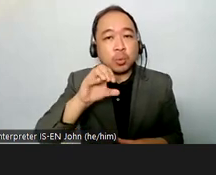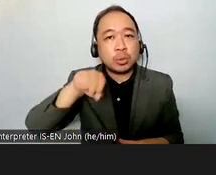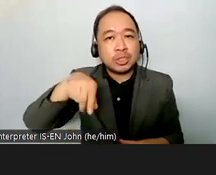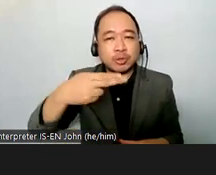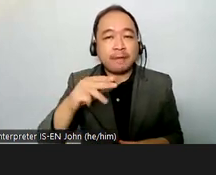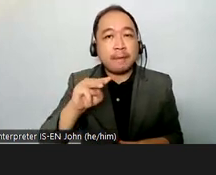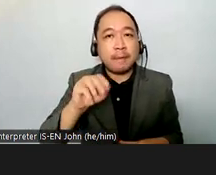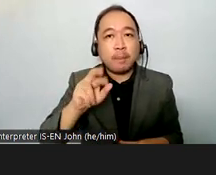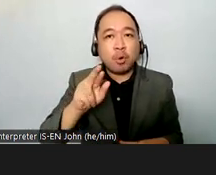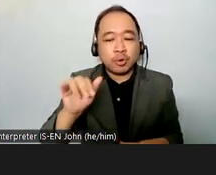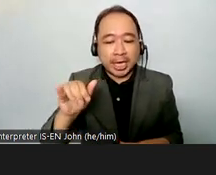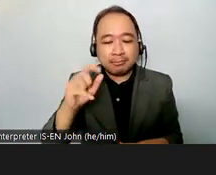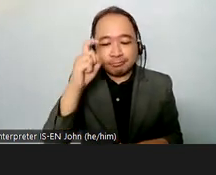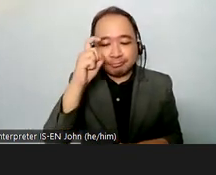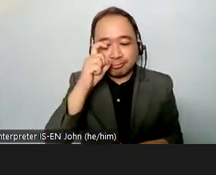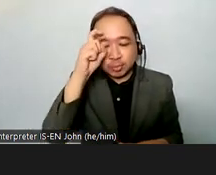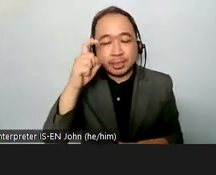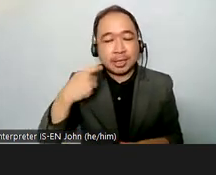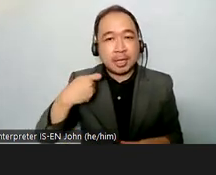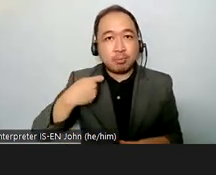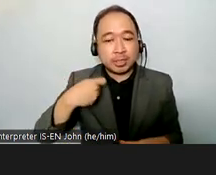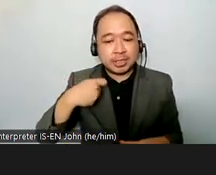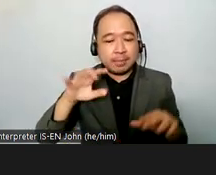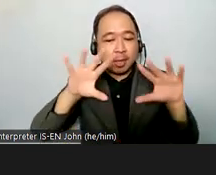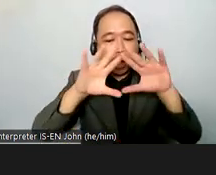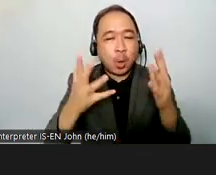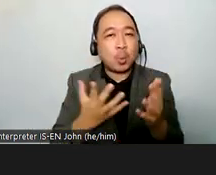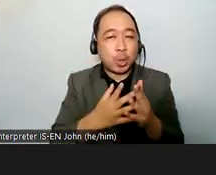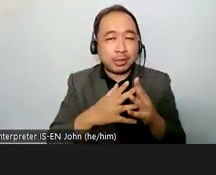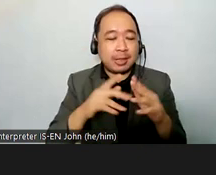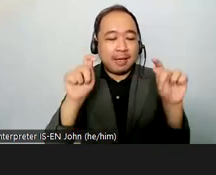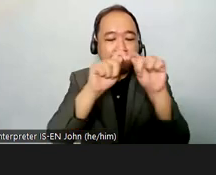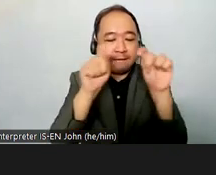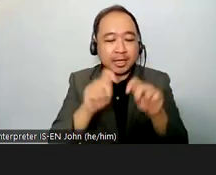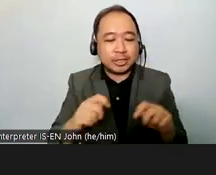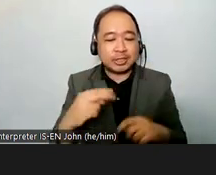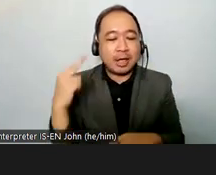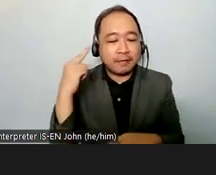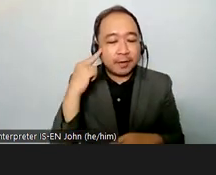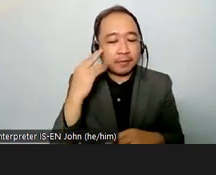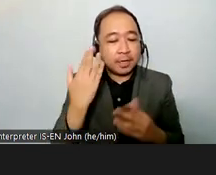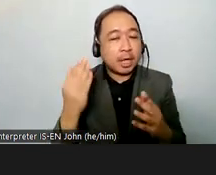ngos disability communities in over 50 different countries over to user